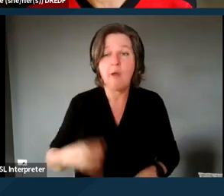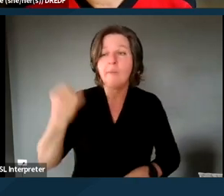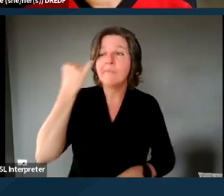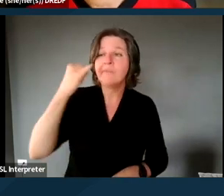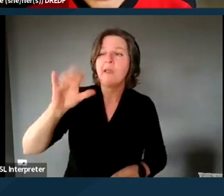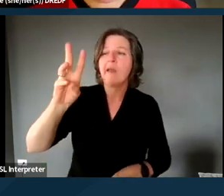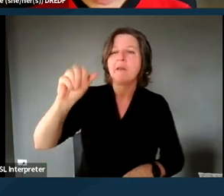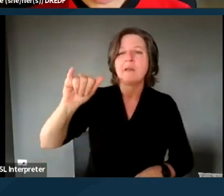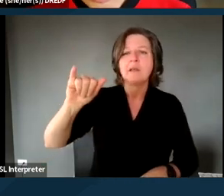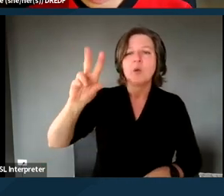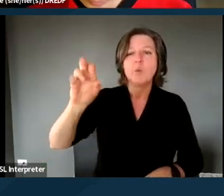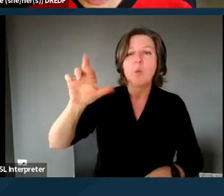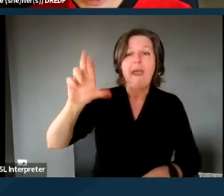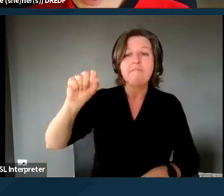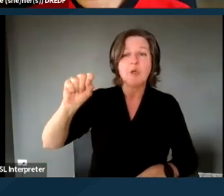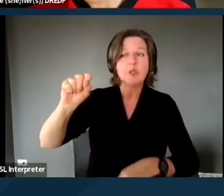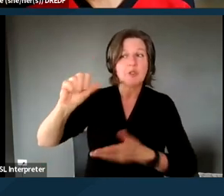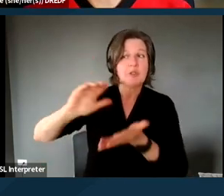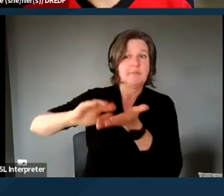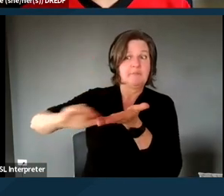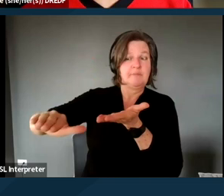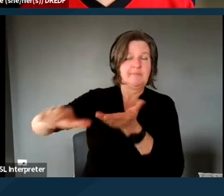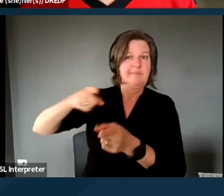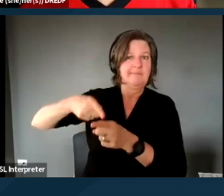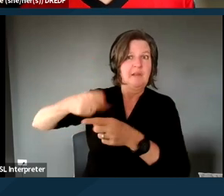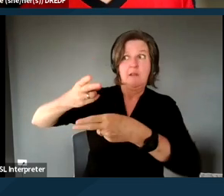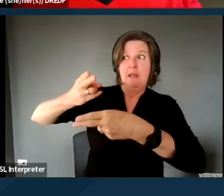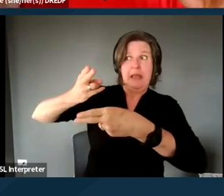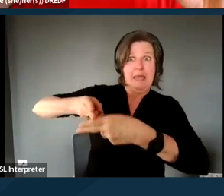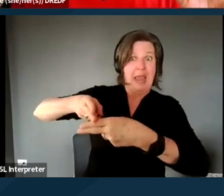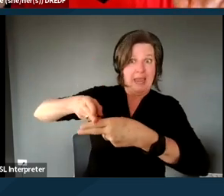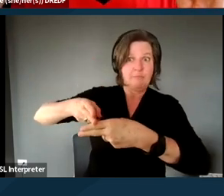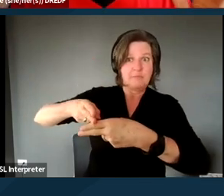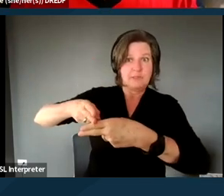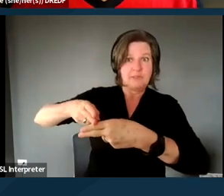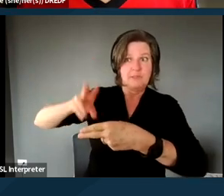Waivers are named that way because they allow states to waive